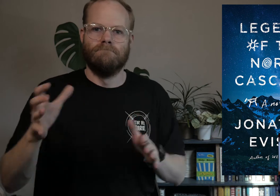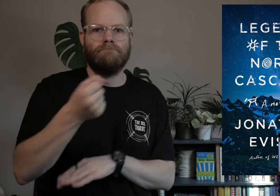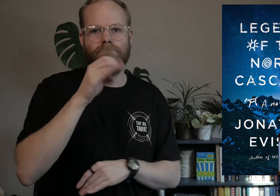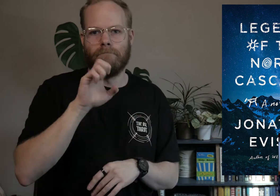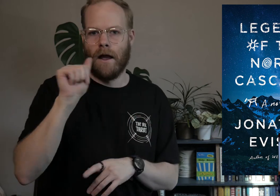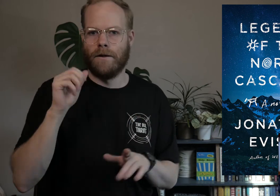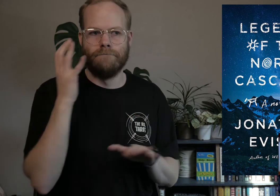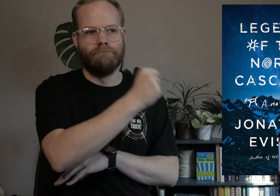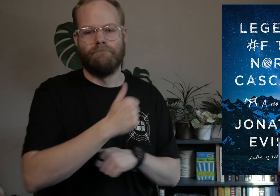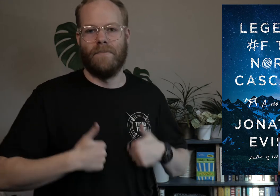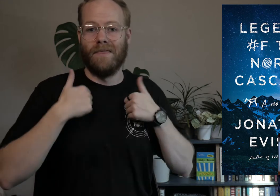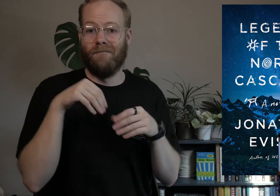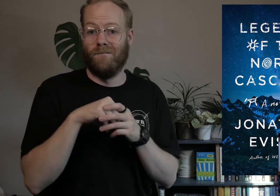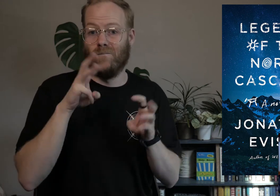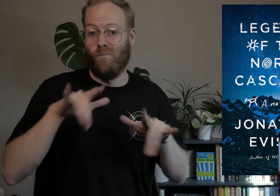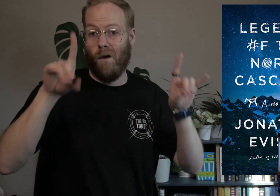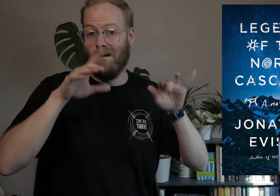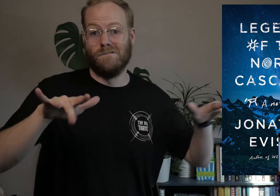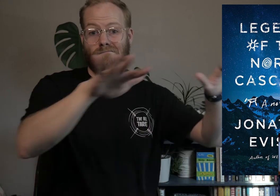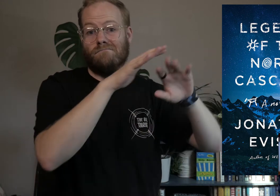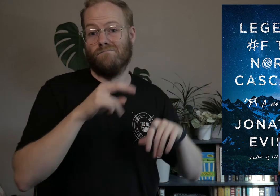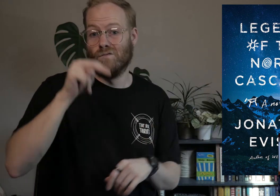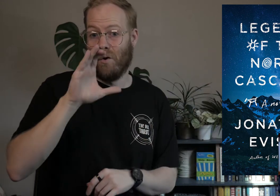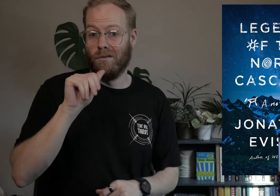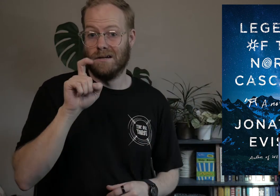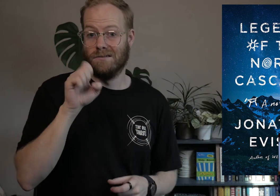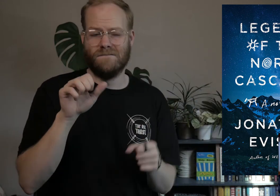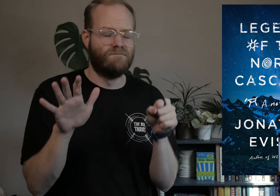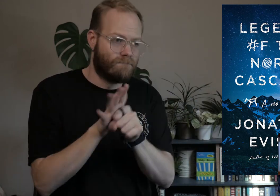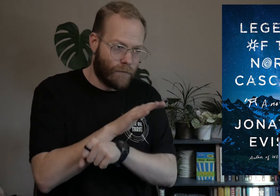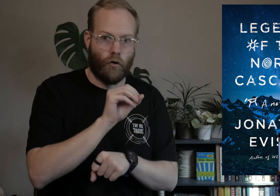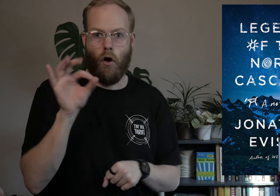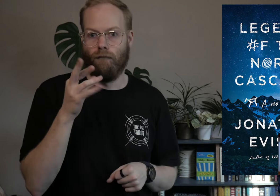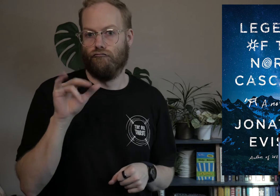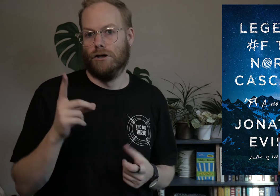He takes Bella and goes to live in the wilderness of the North Cascades, completely off grid.